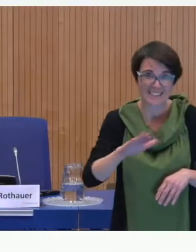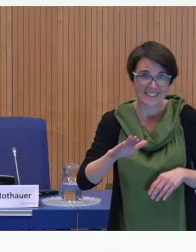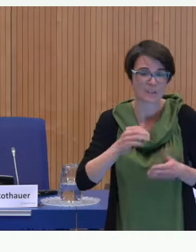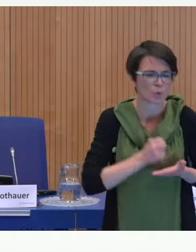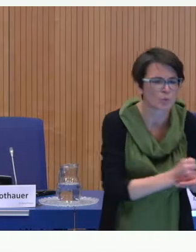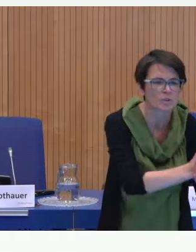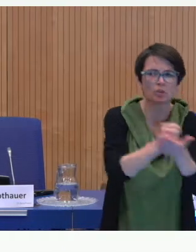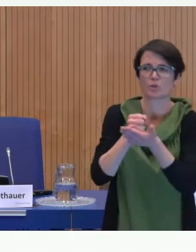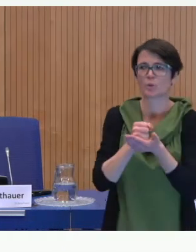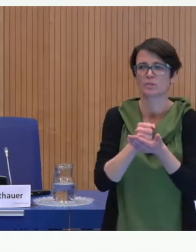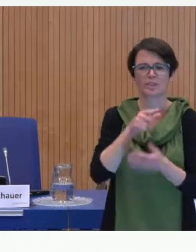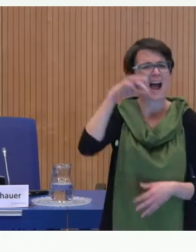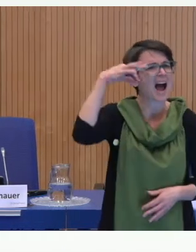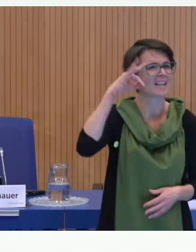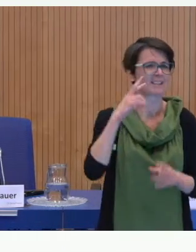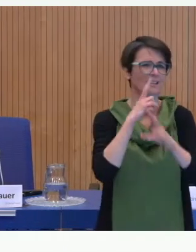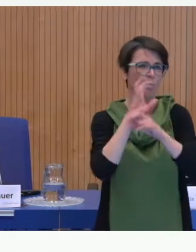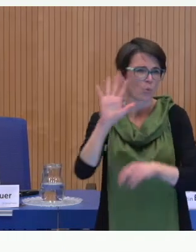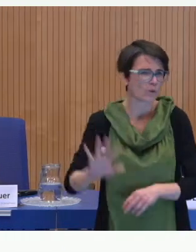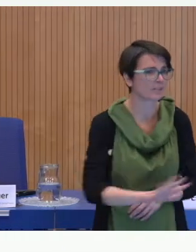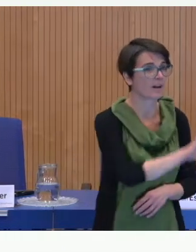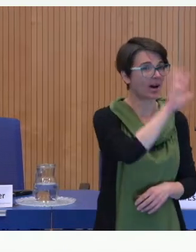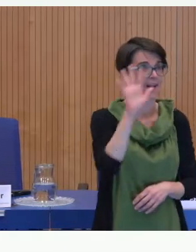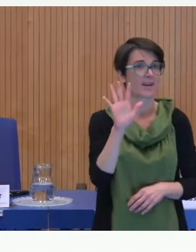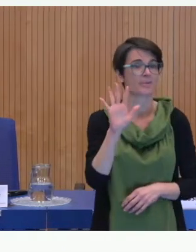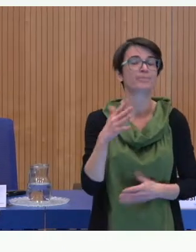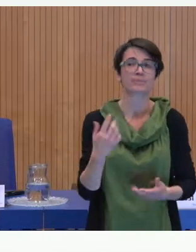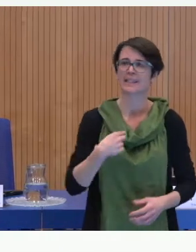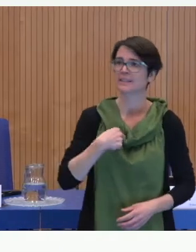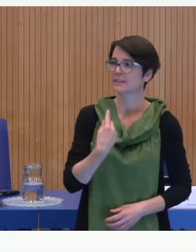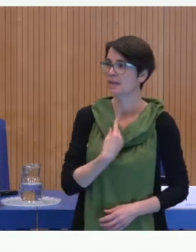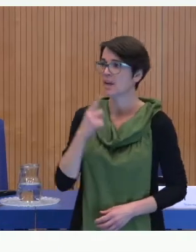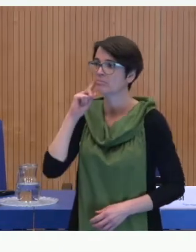language courses and services for families with deaf children. I'm myself